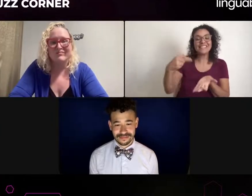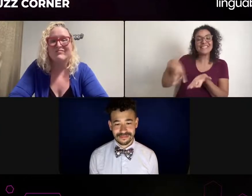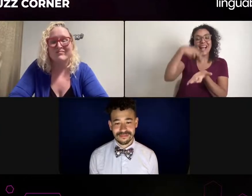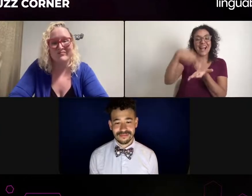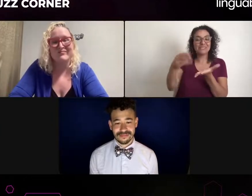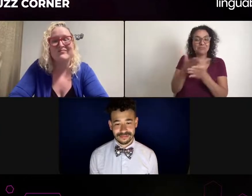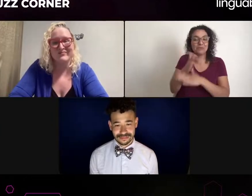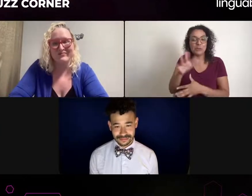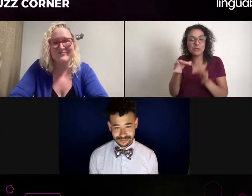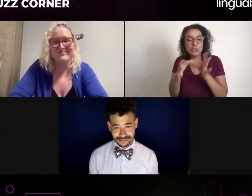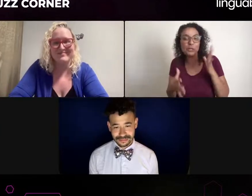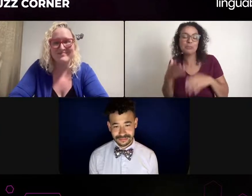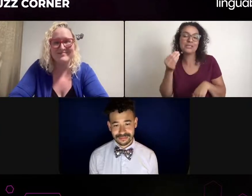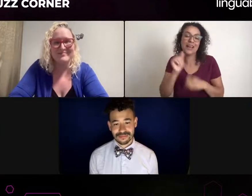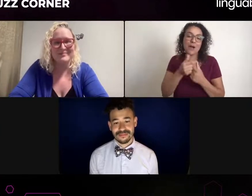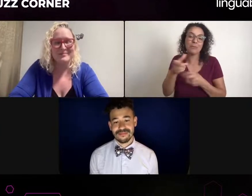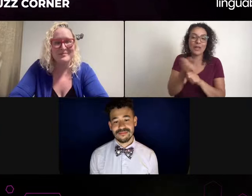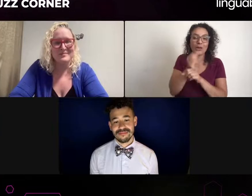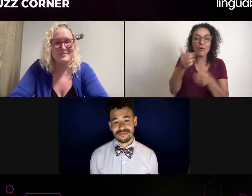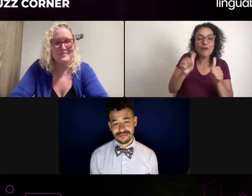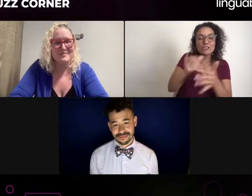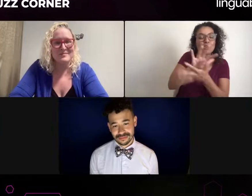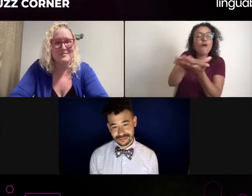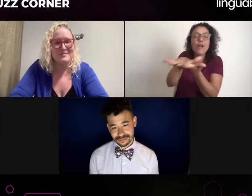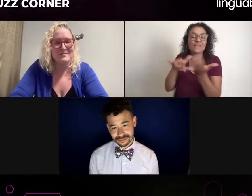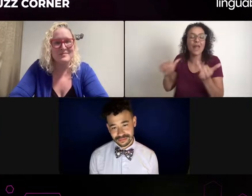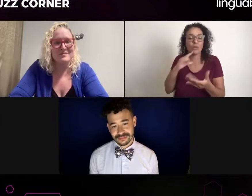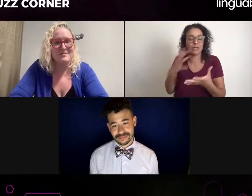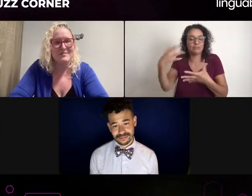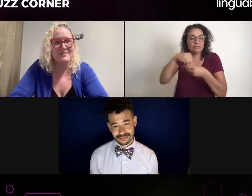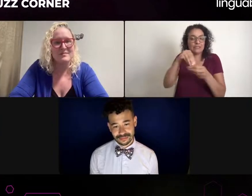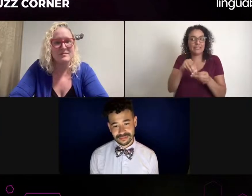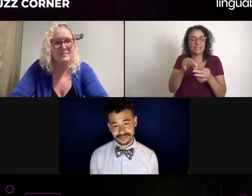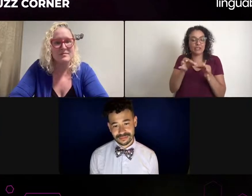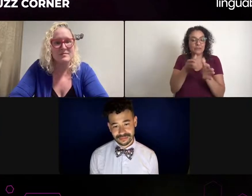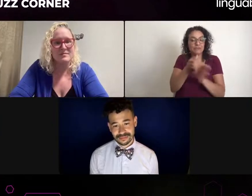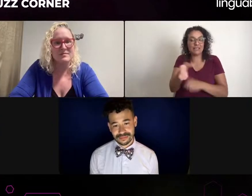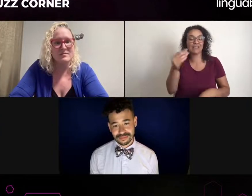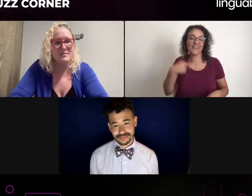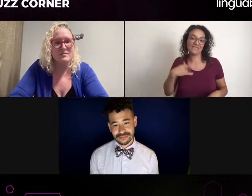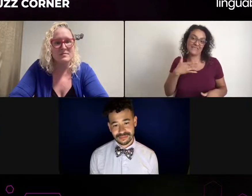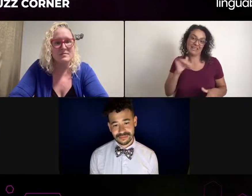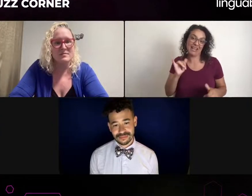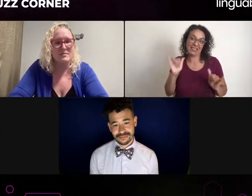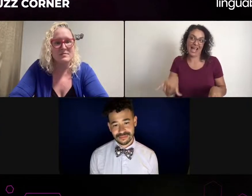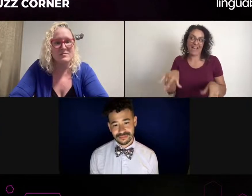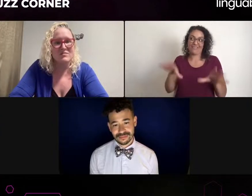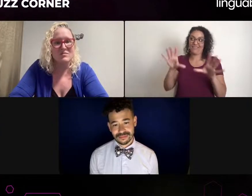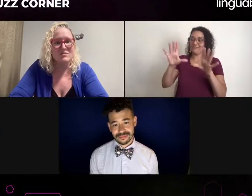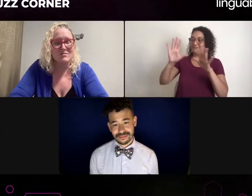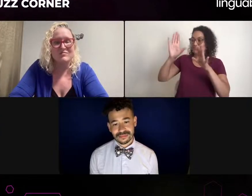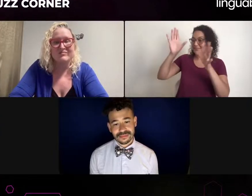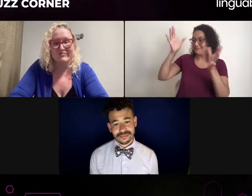and they knew what was going on and what was being said. And they were speaking for me. However, they did something I didn't expect